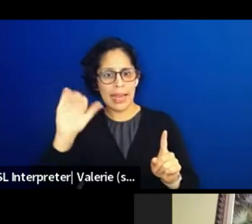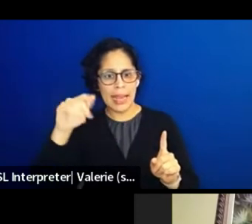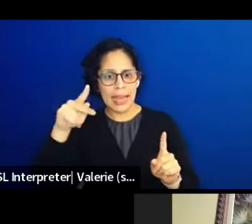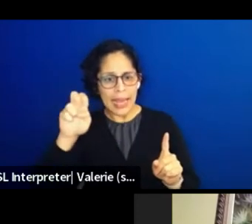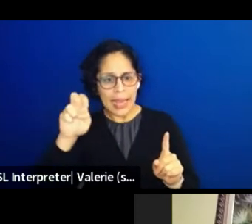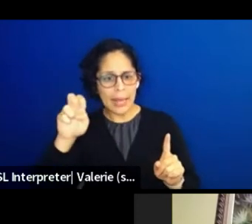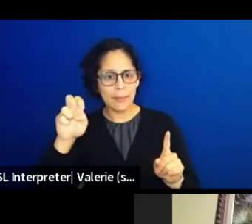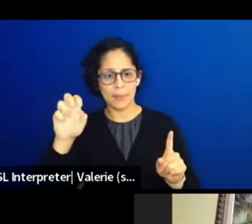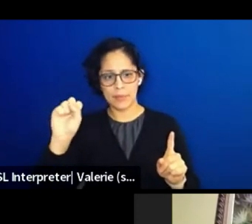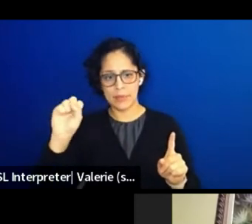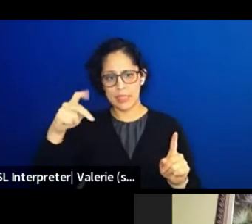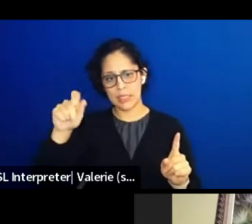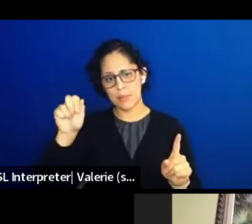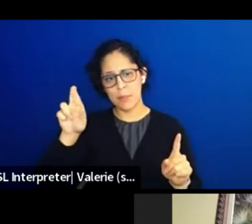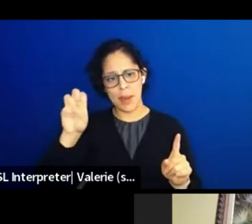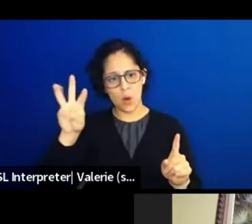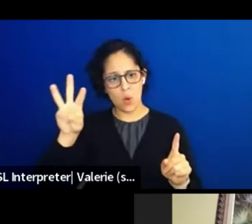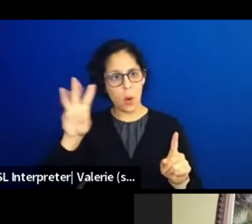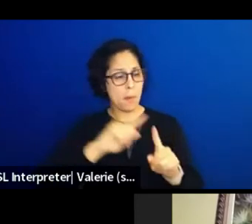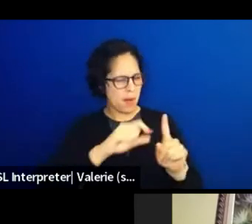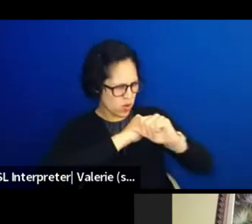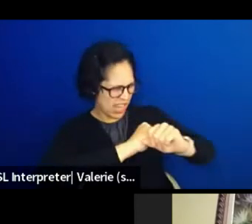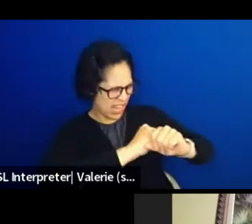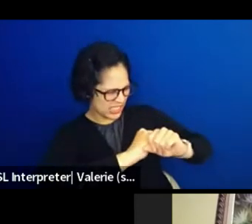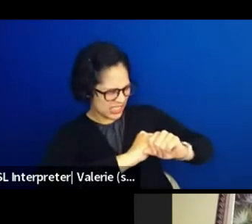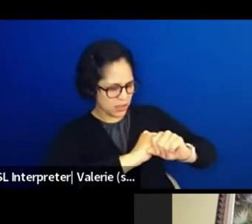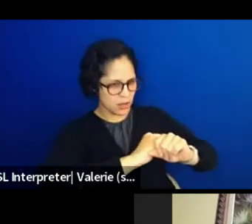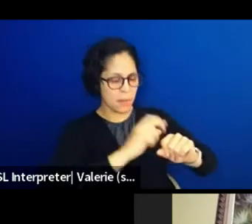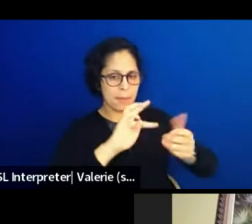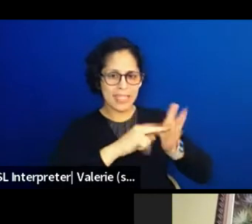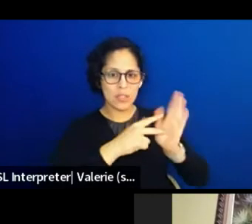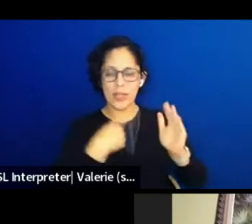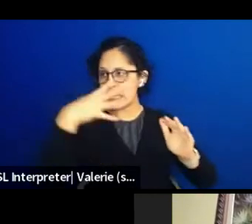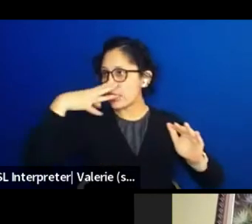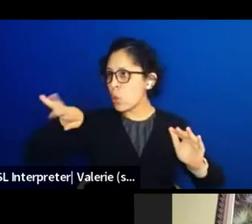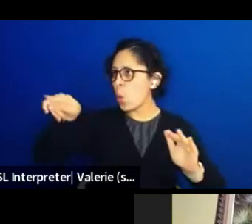So it's not like we have something against this one bird species.